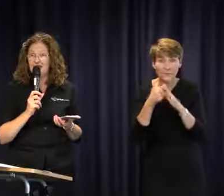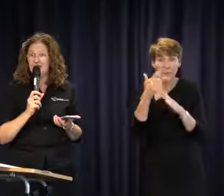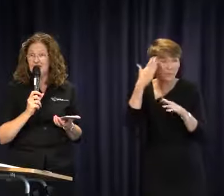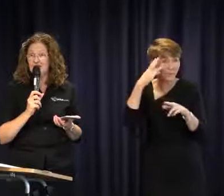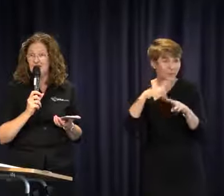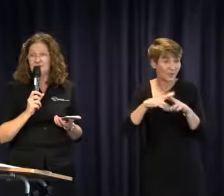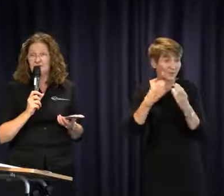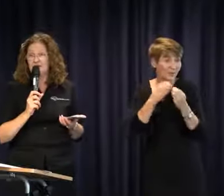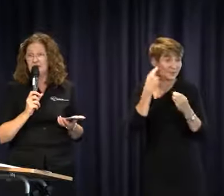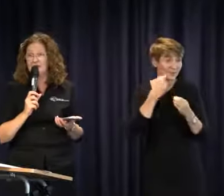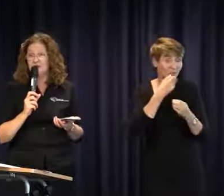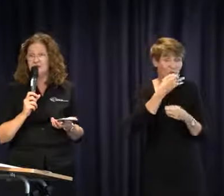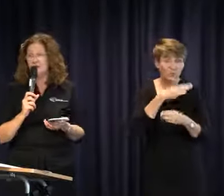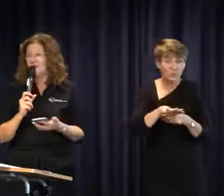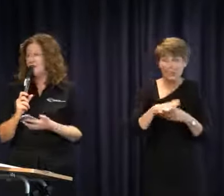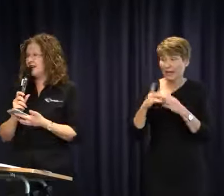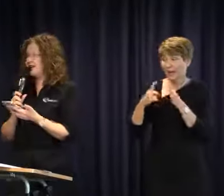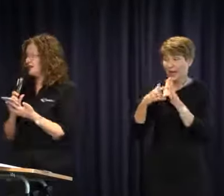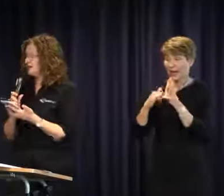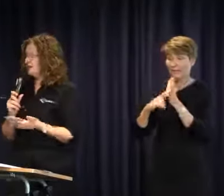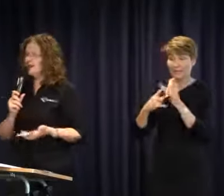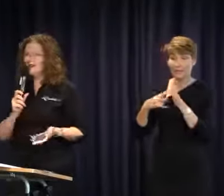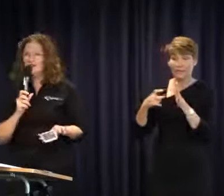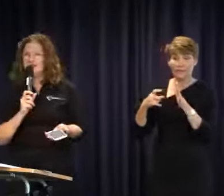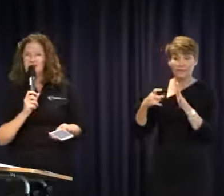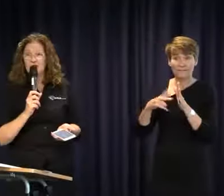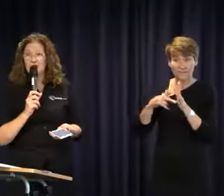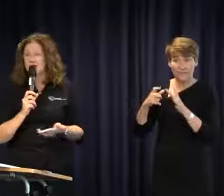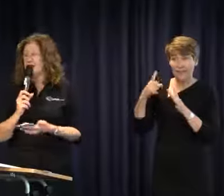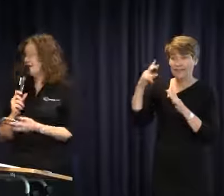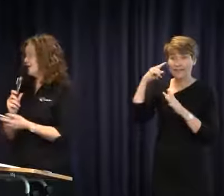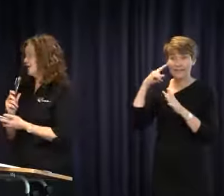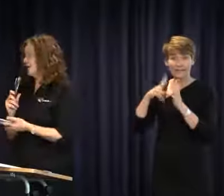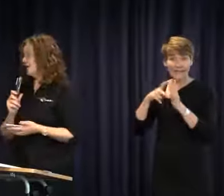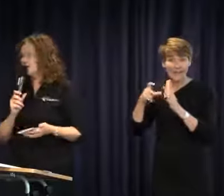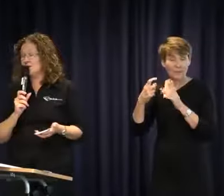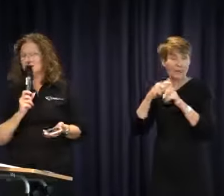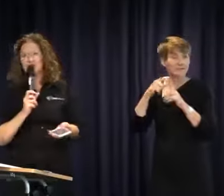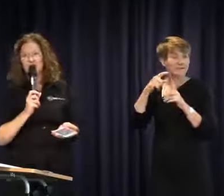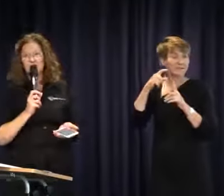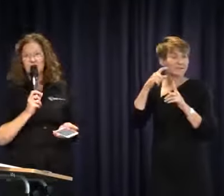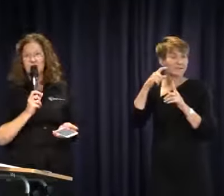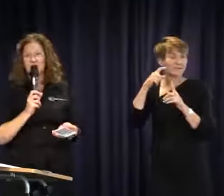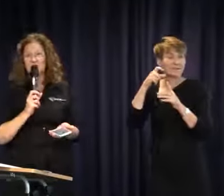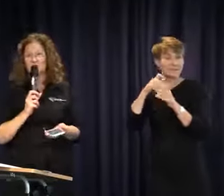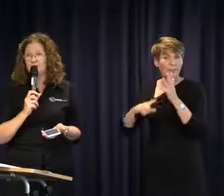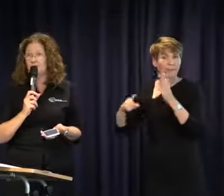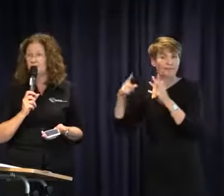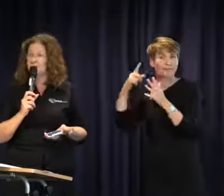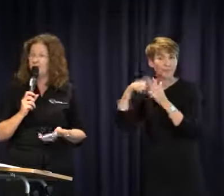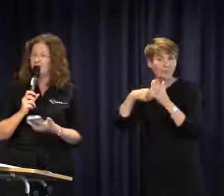and ASLIA Vic and Deaf Victoria and the Disability Discrimination Legal Service would be right